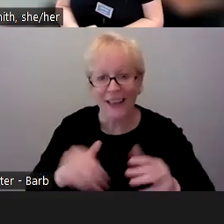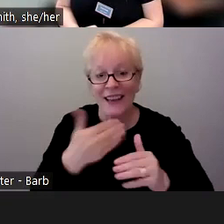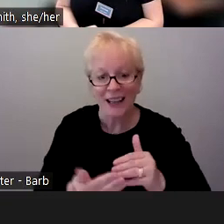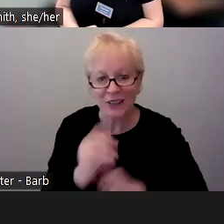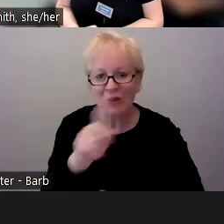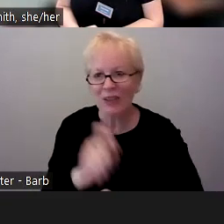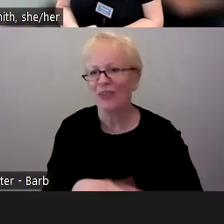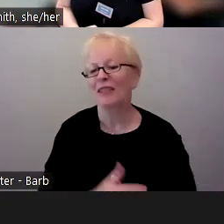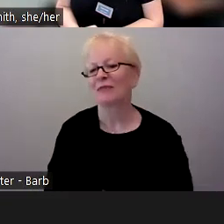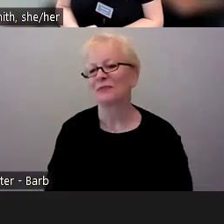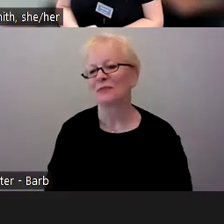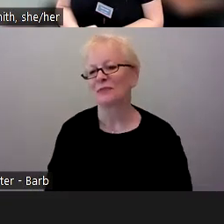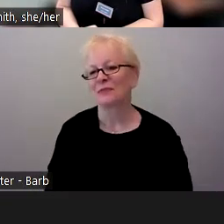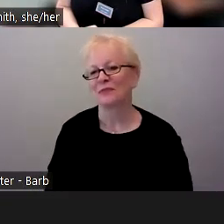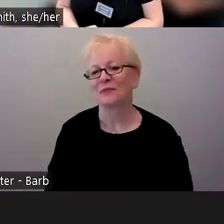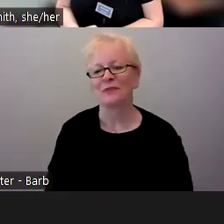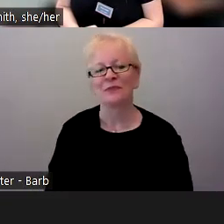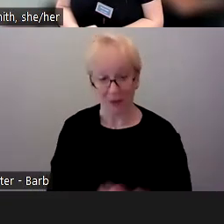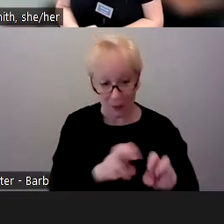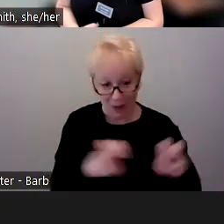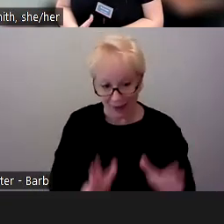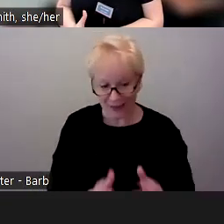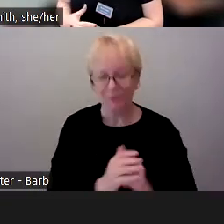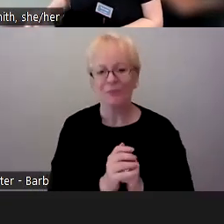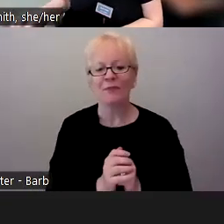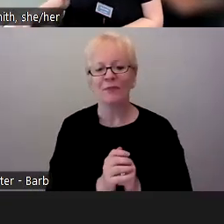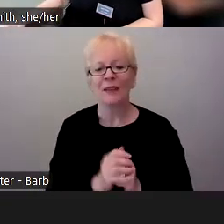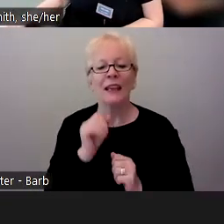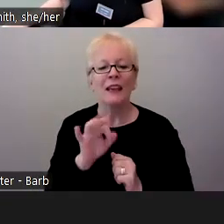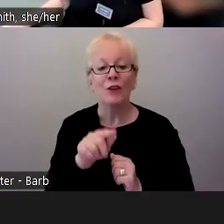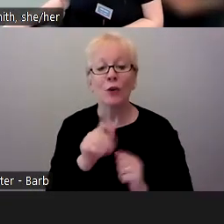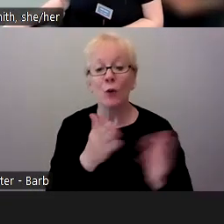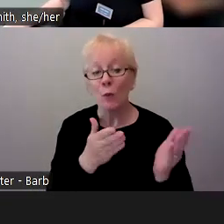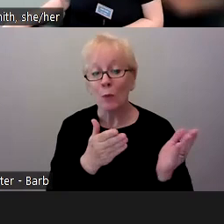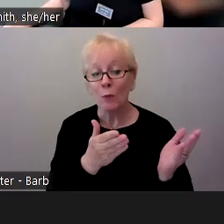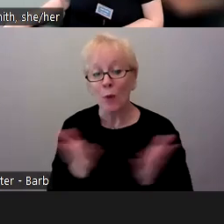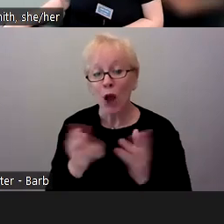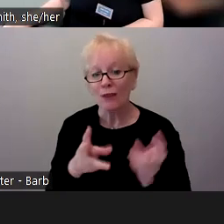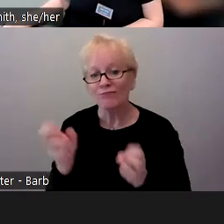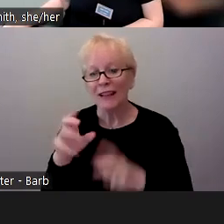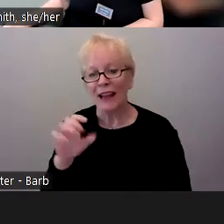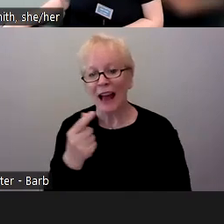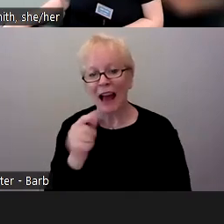Panelists, can you describe if you brought a GIF today that is a visual representation